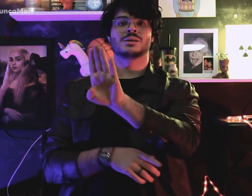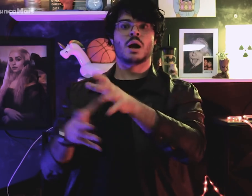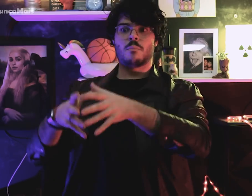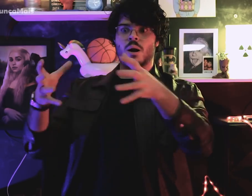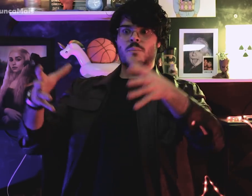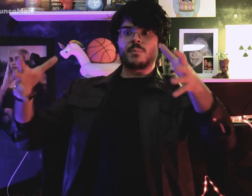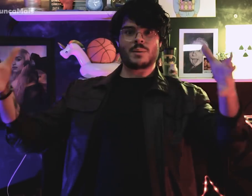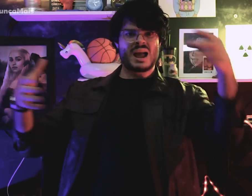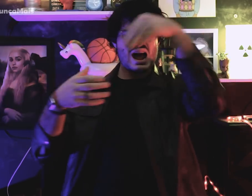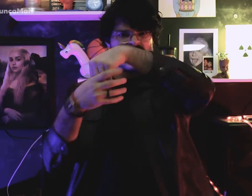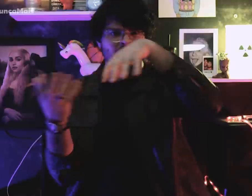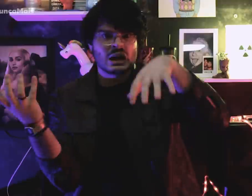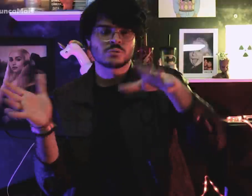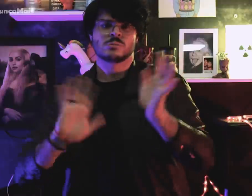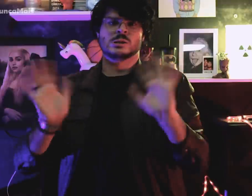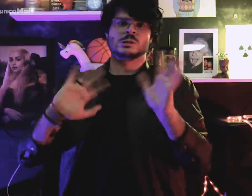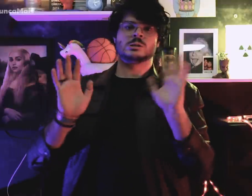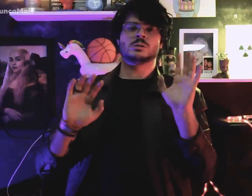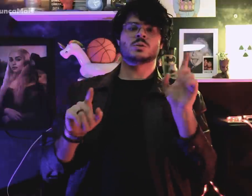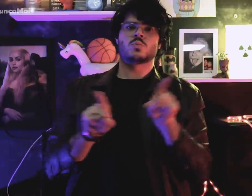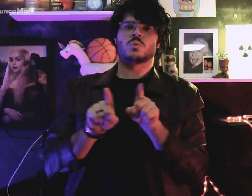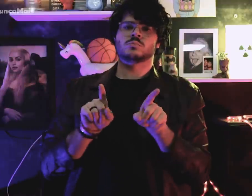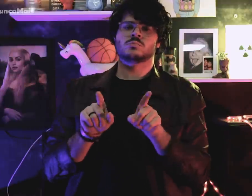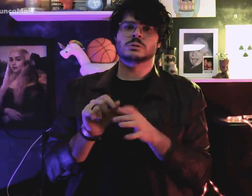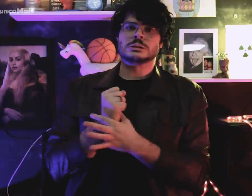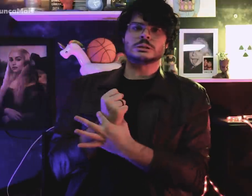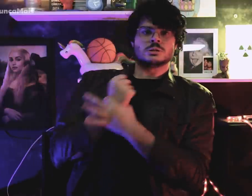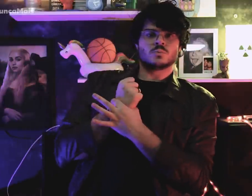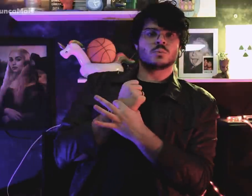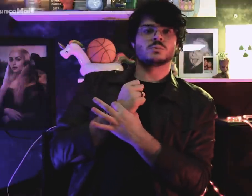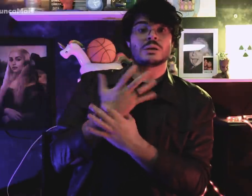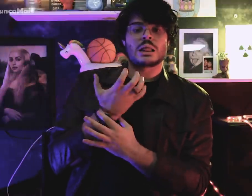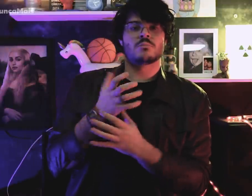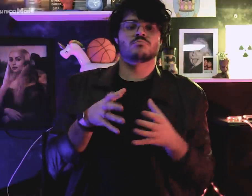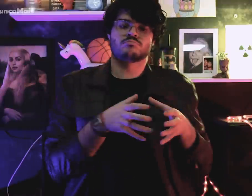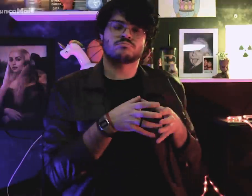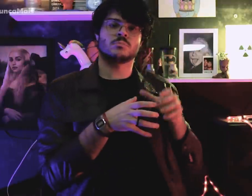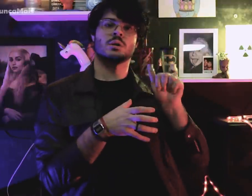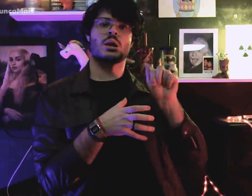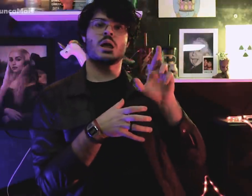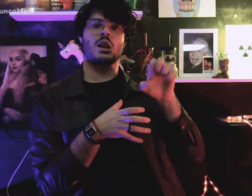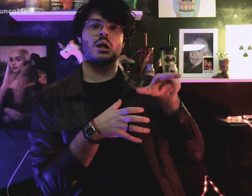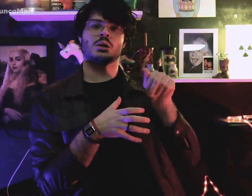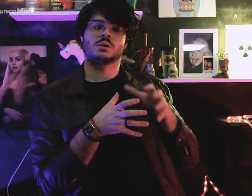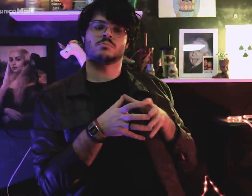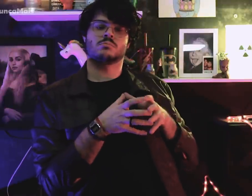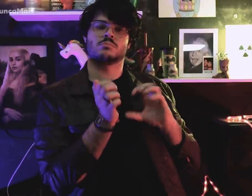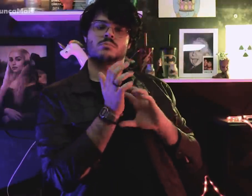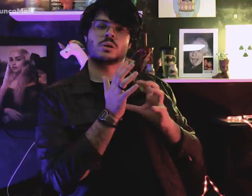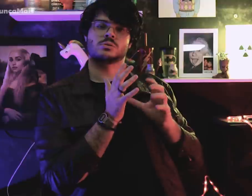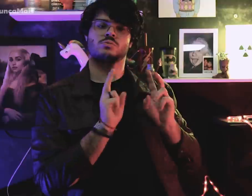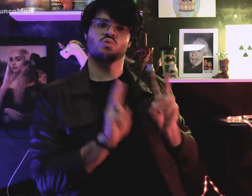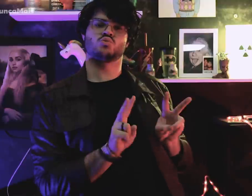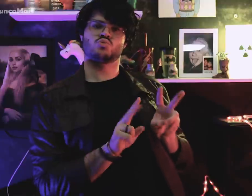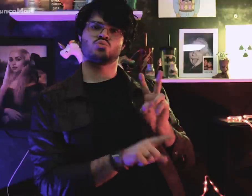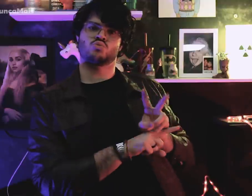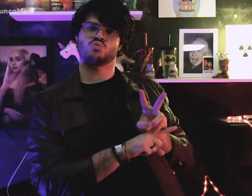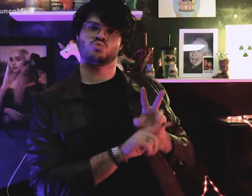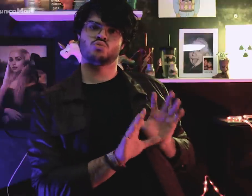entrassem no Congresso Nacional para garantir o partido ARENA.